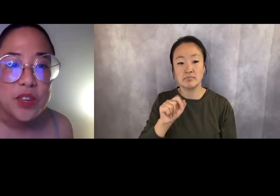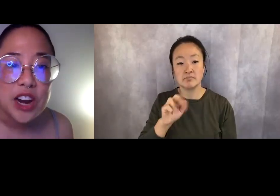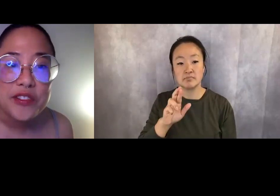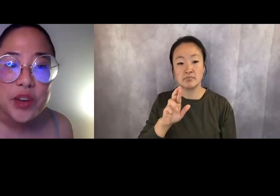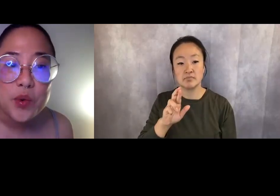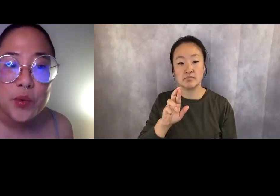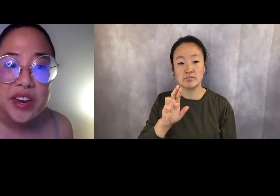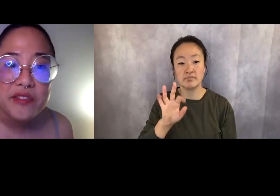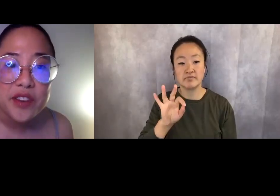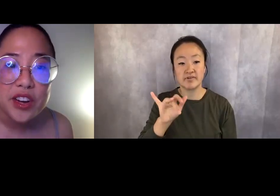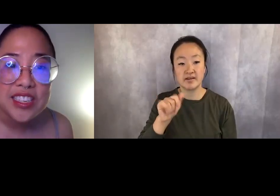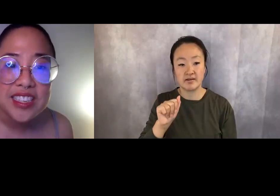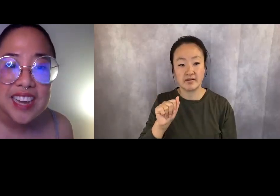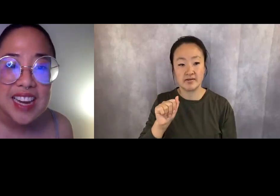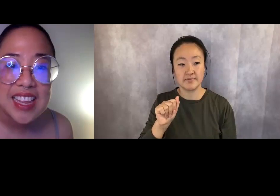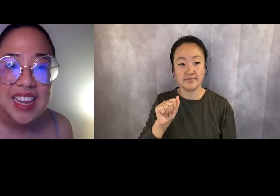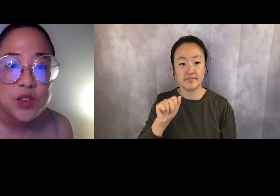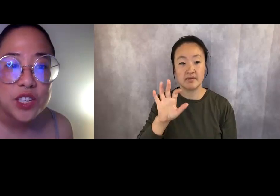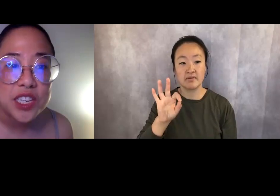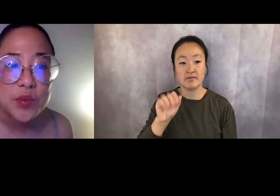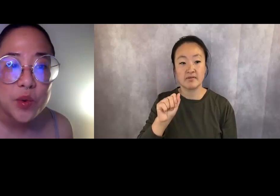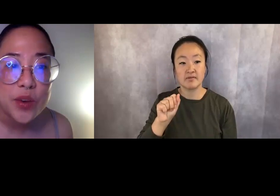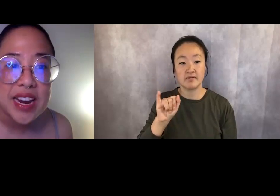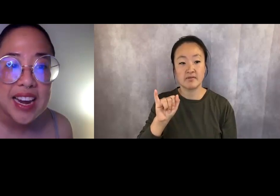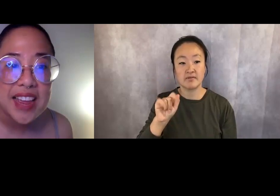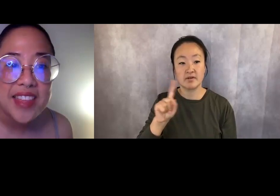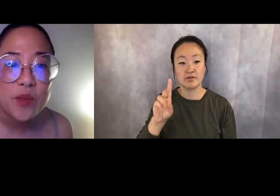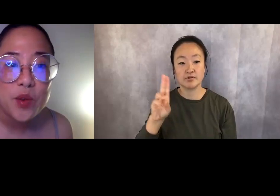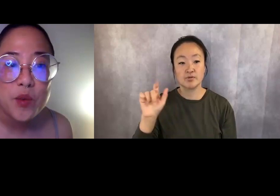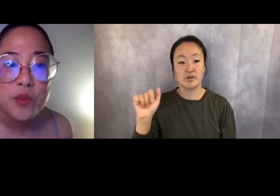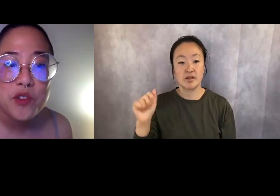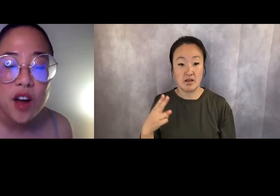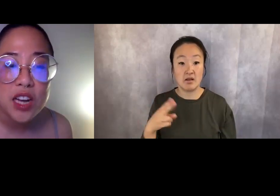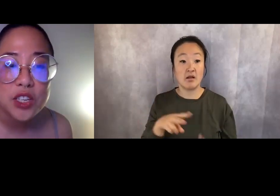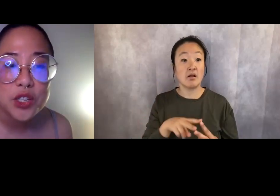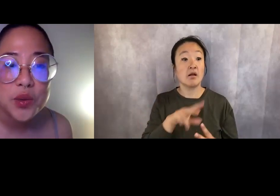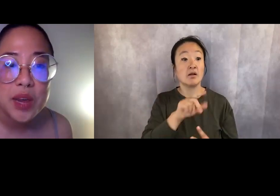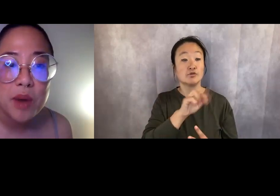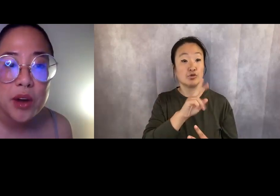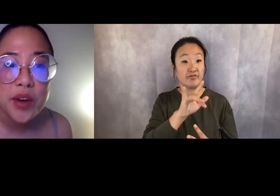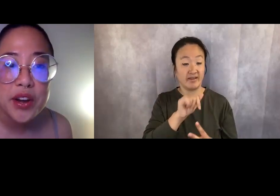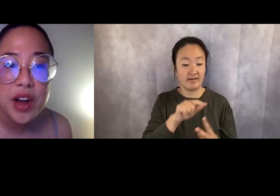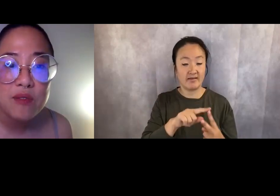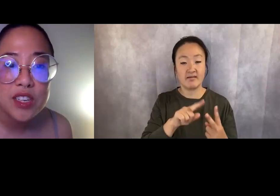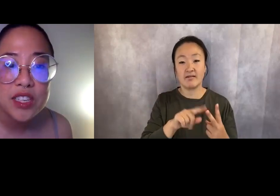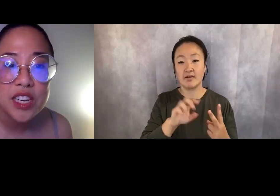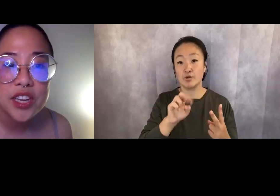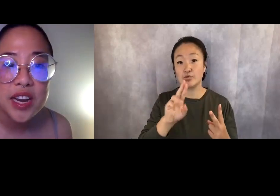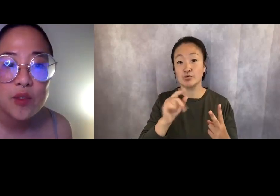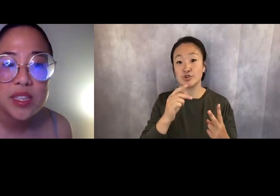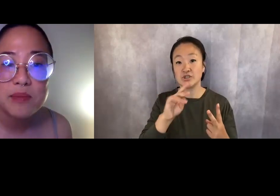and then Eugenia will read, and then we will move on to a moderated conversation with some